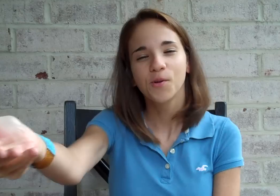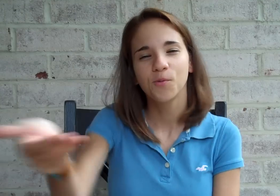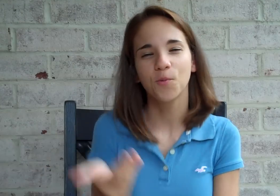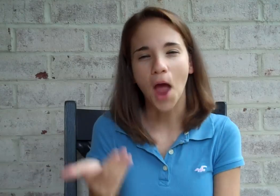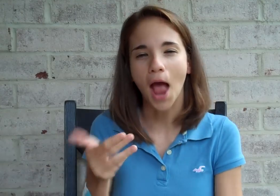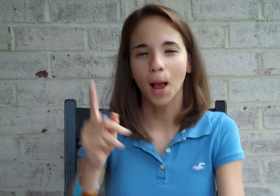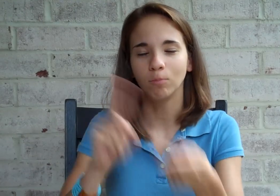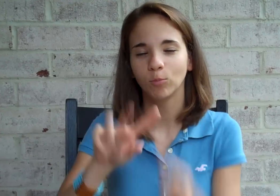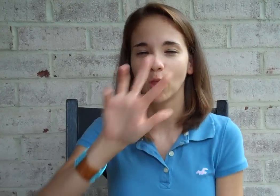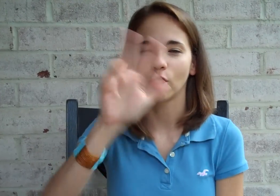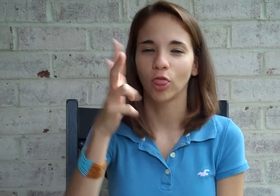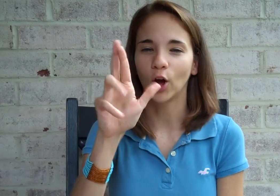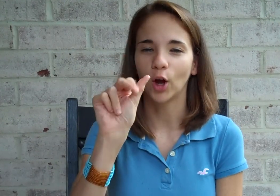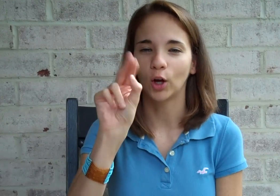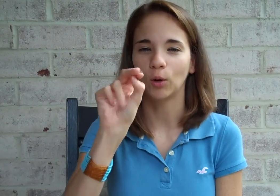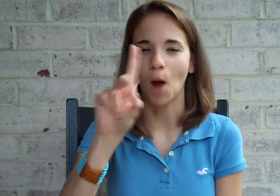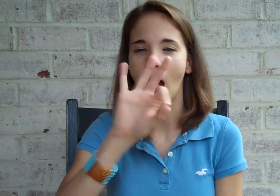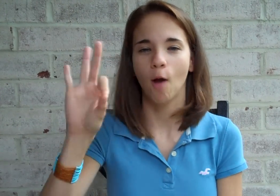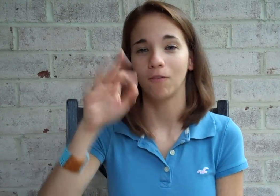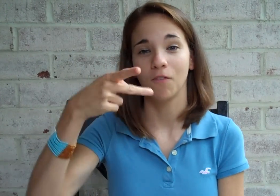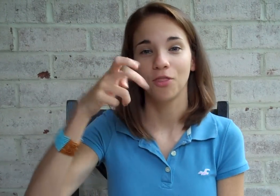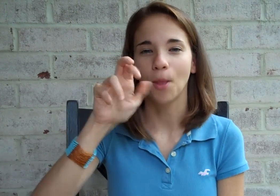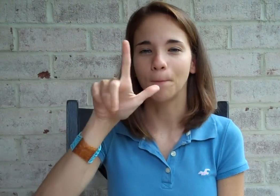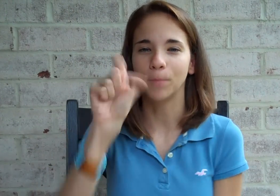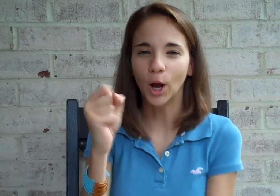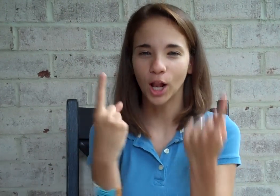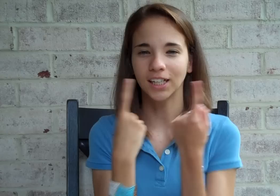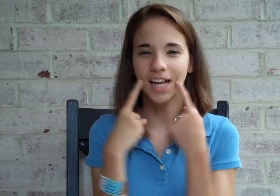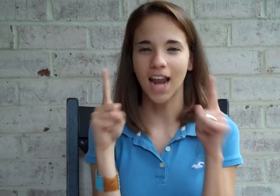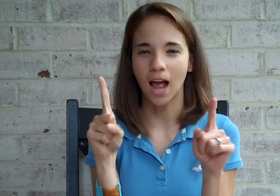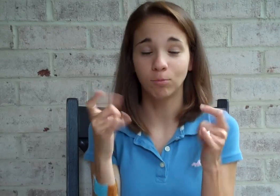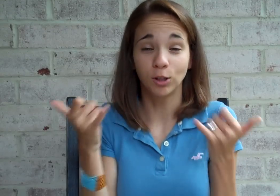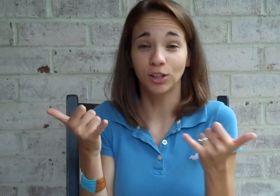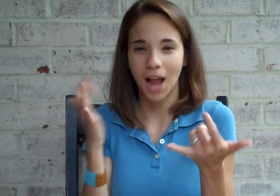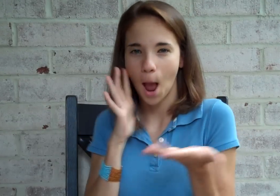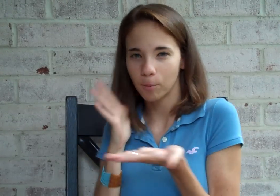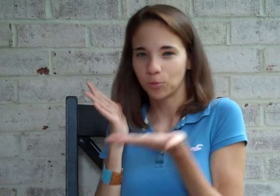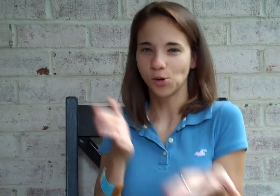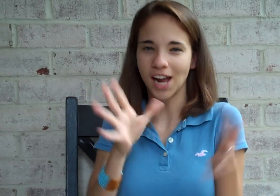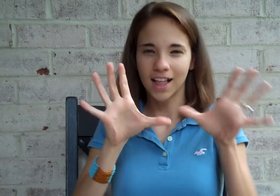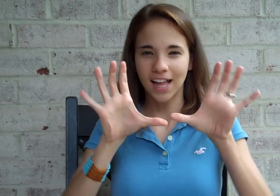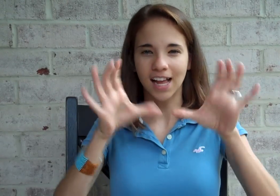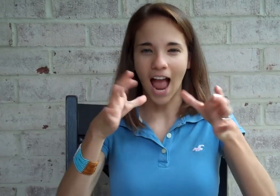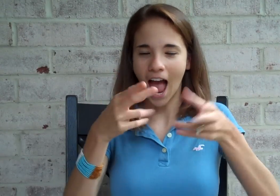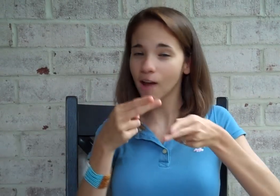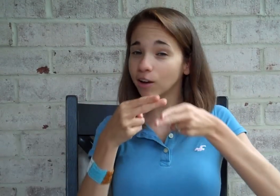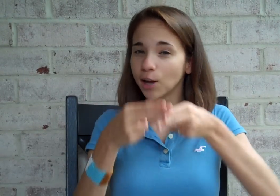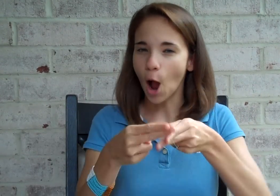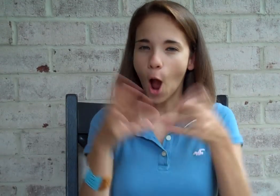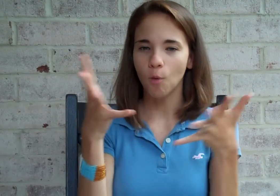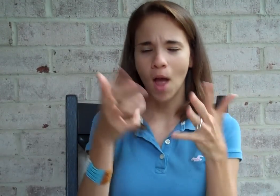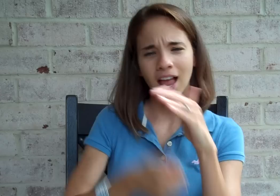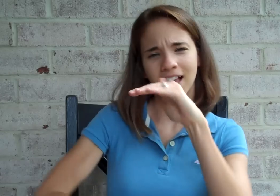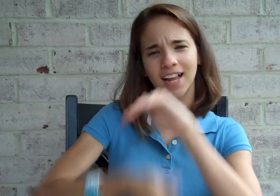Welcome to the third round of the Pearls announcement. Today's category is called the